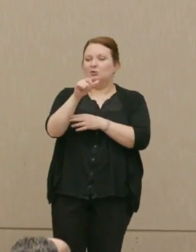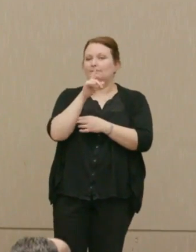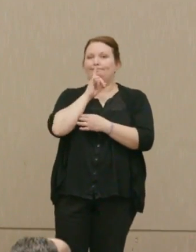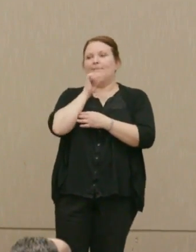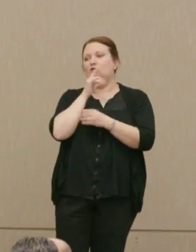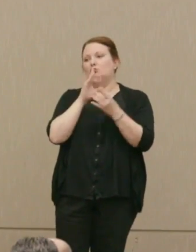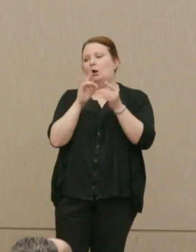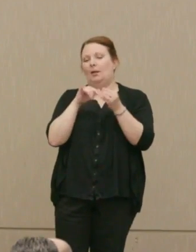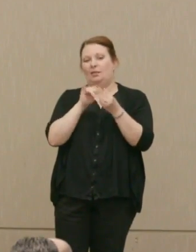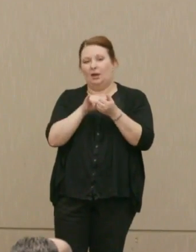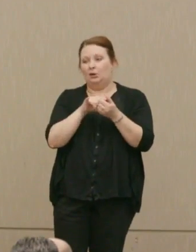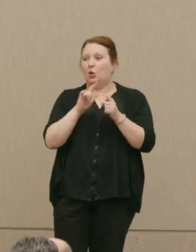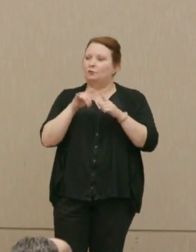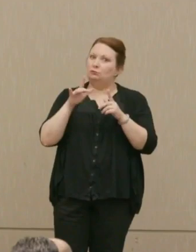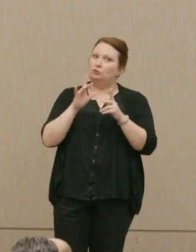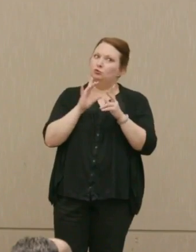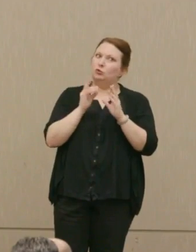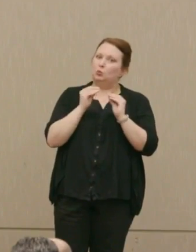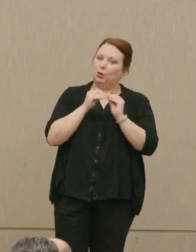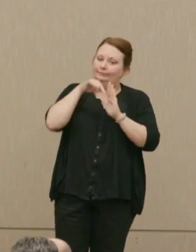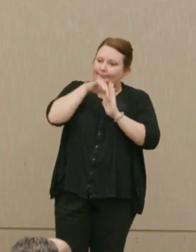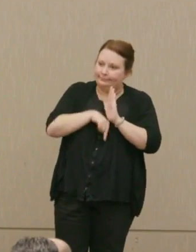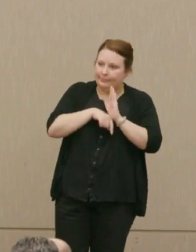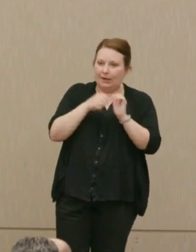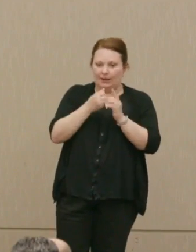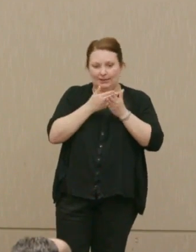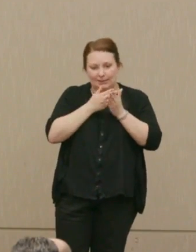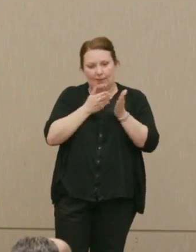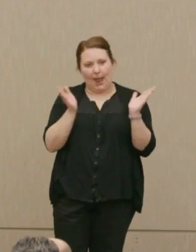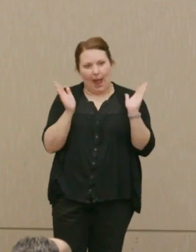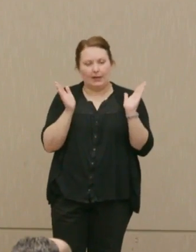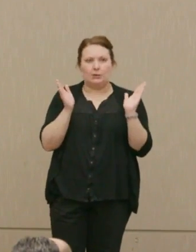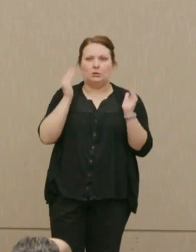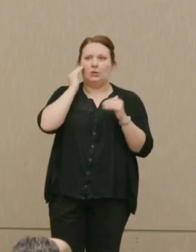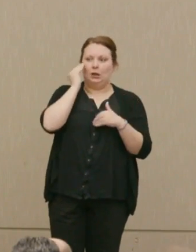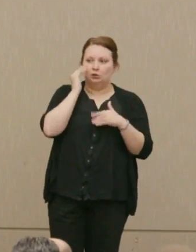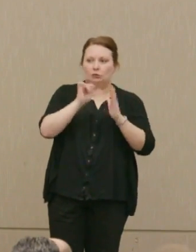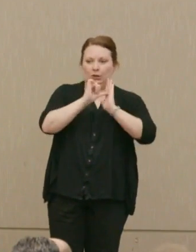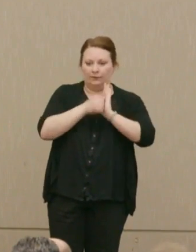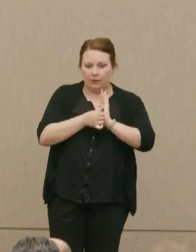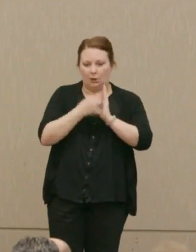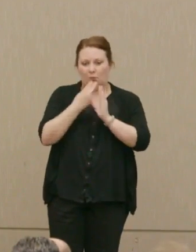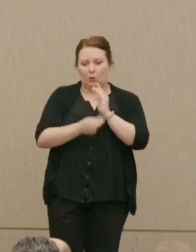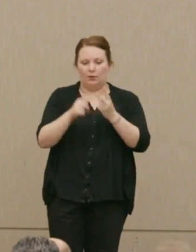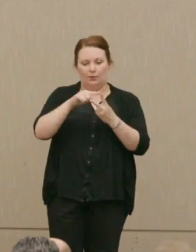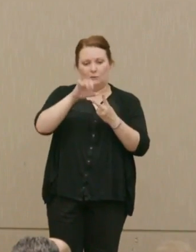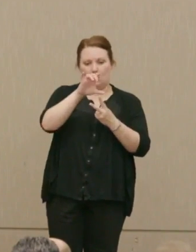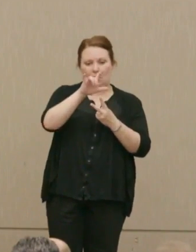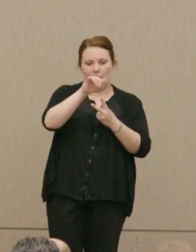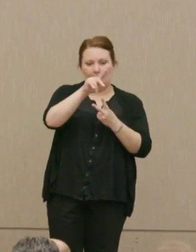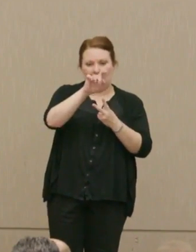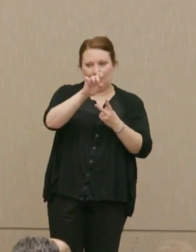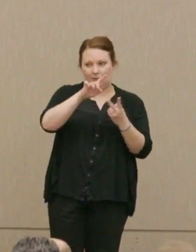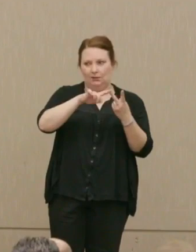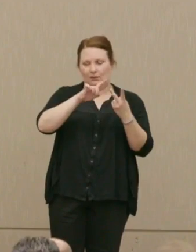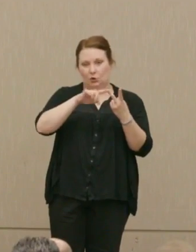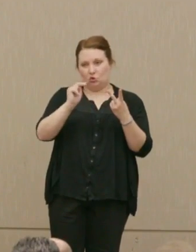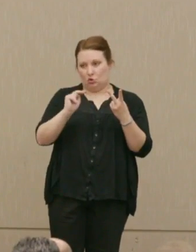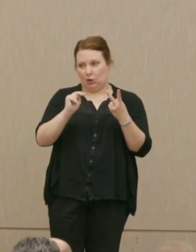We've got to go beyond that and expand their horizon to emphasis both climate and nuclear